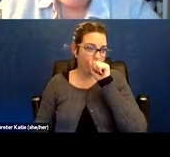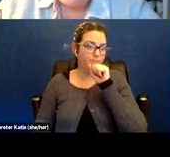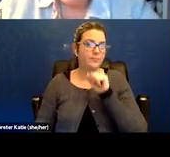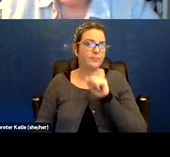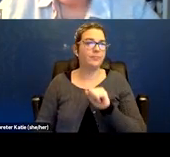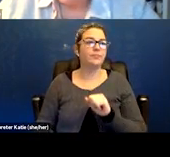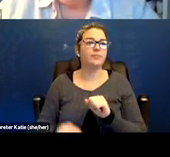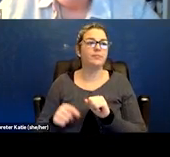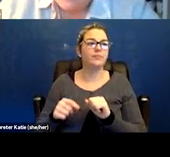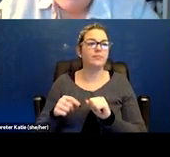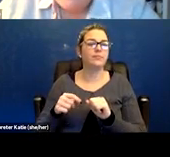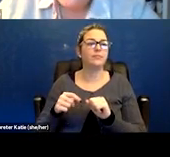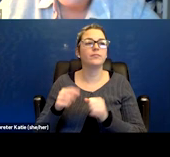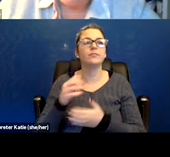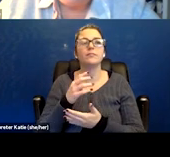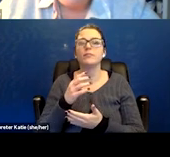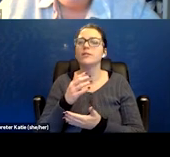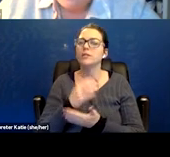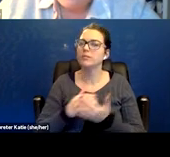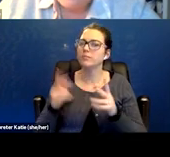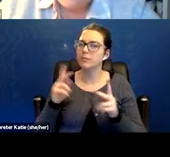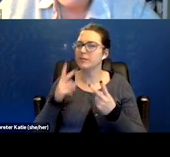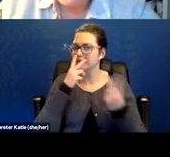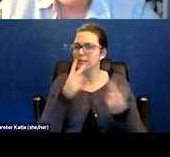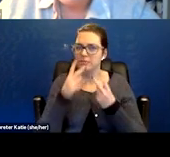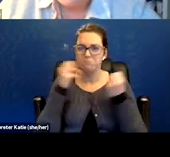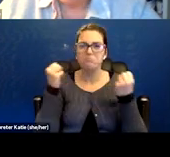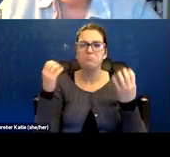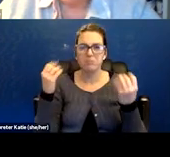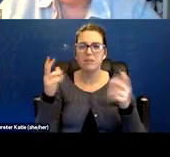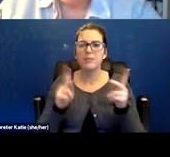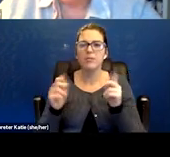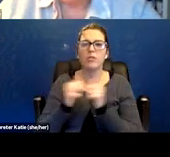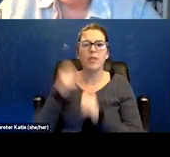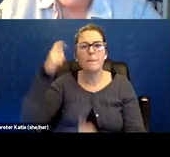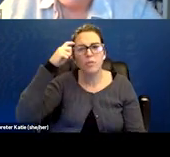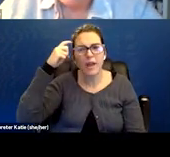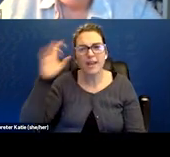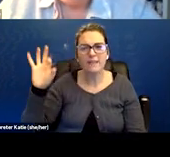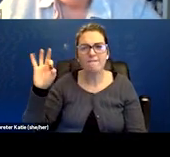they see a lot of folks with brain fog and still don't have a sense of taste or smell.